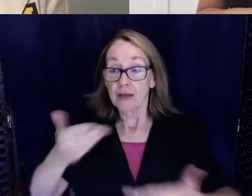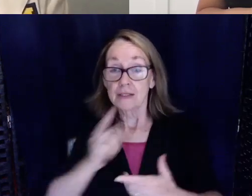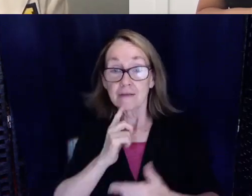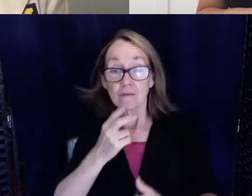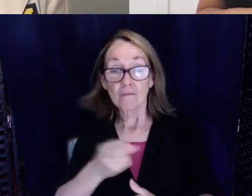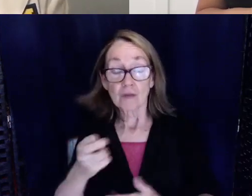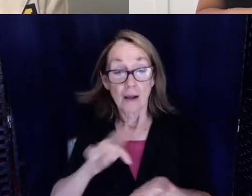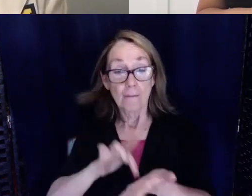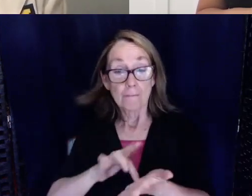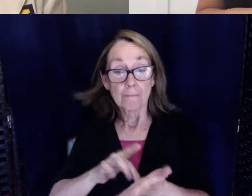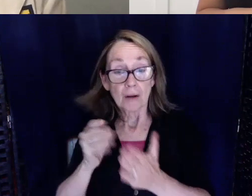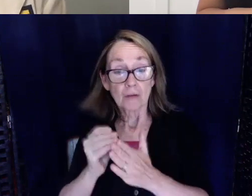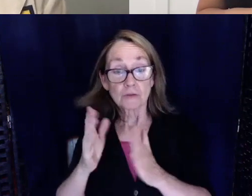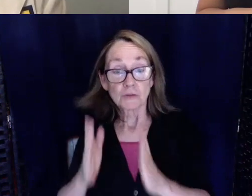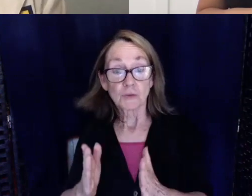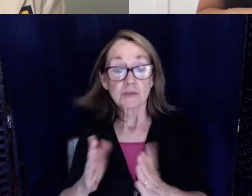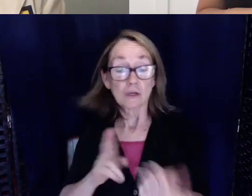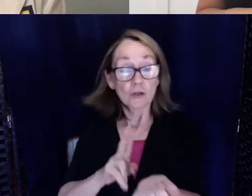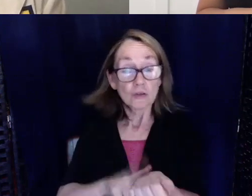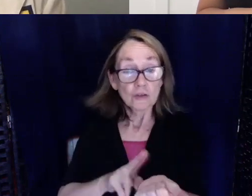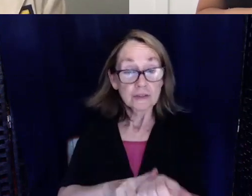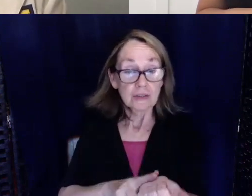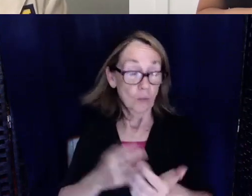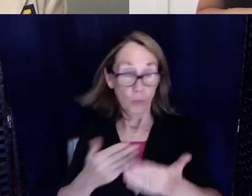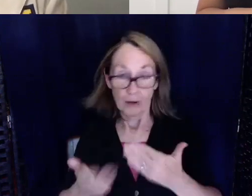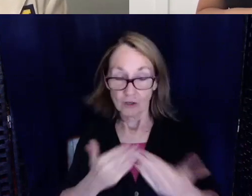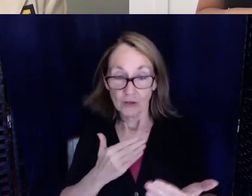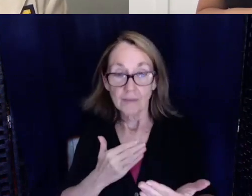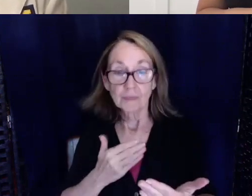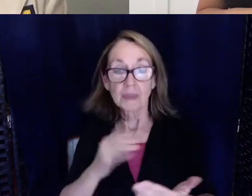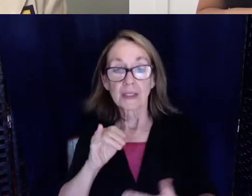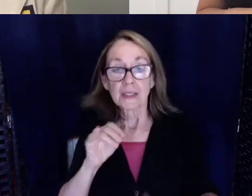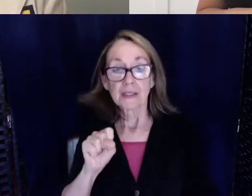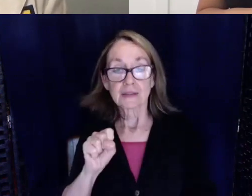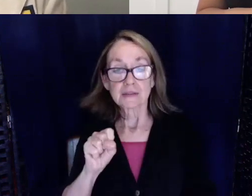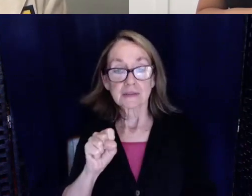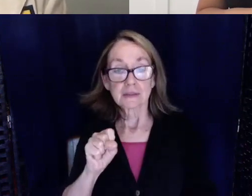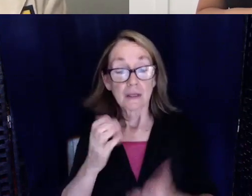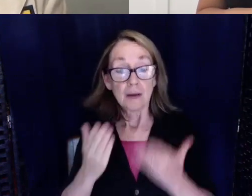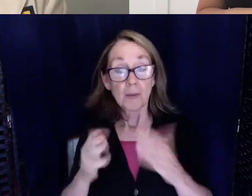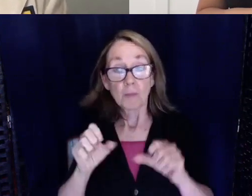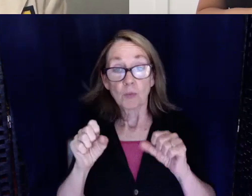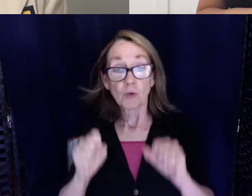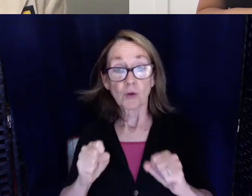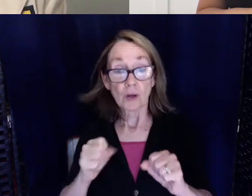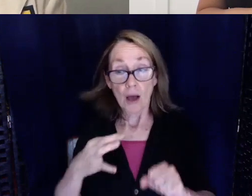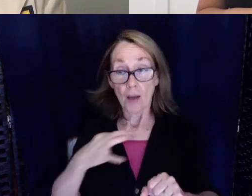students nursing students whatever, maybe we could apply for a grant like a